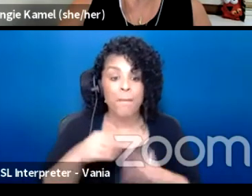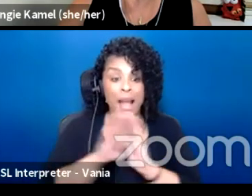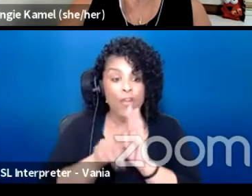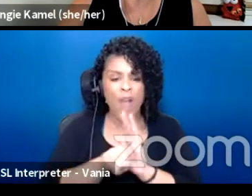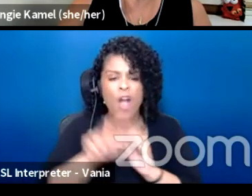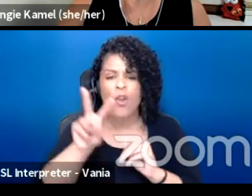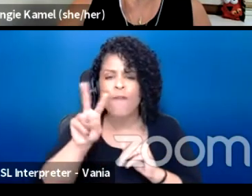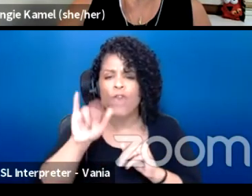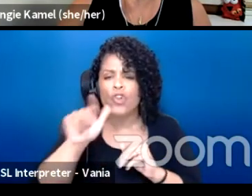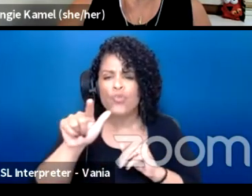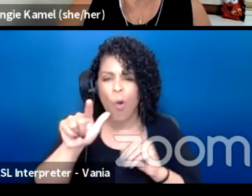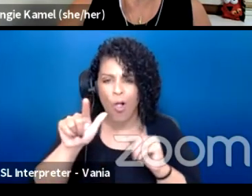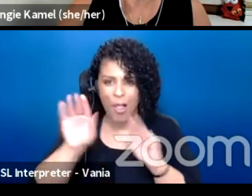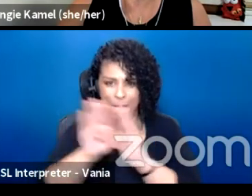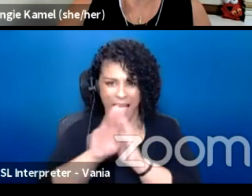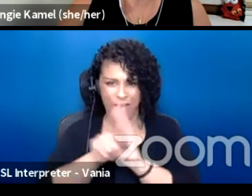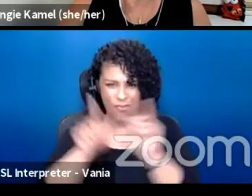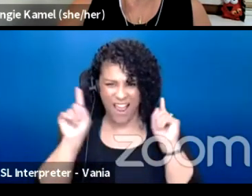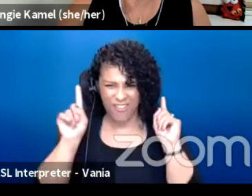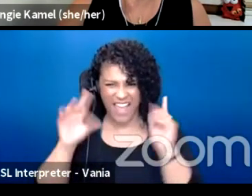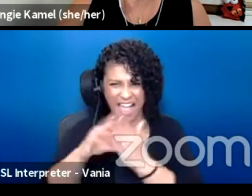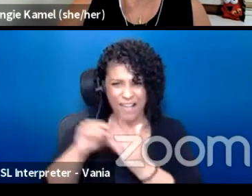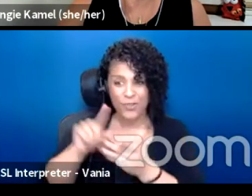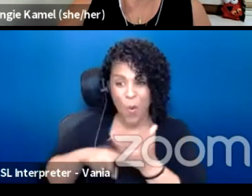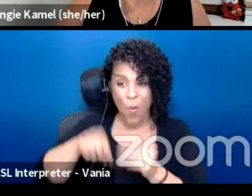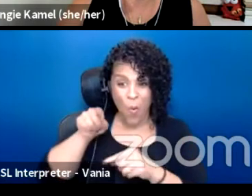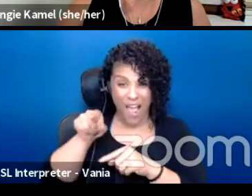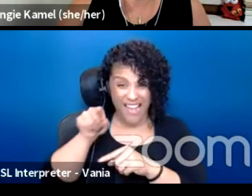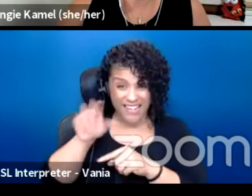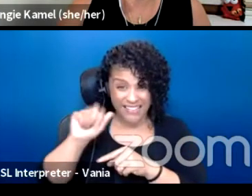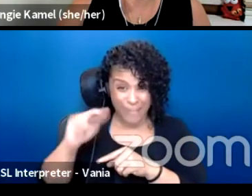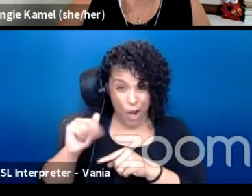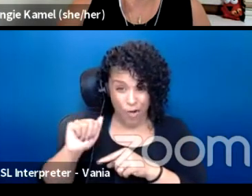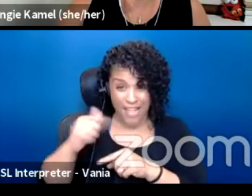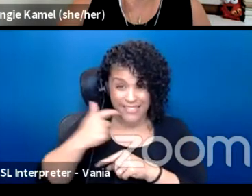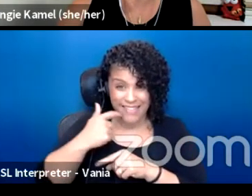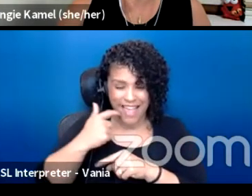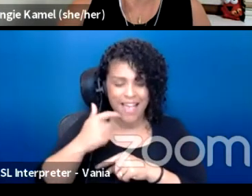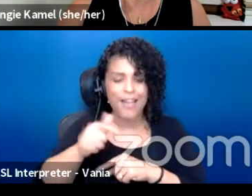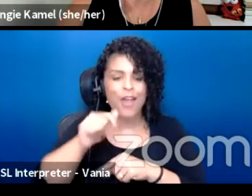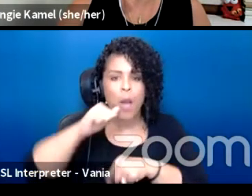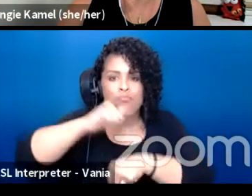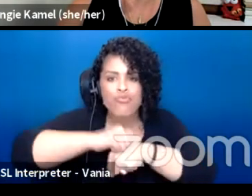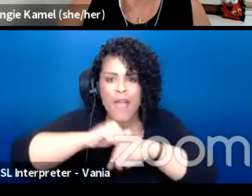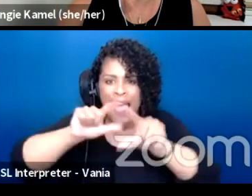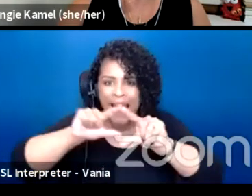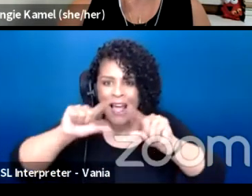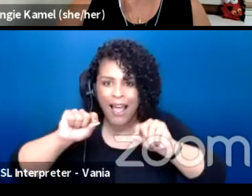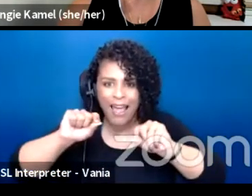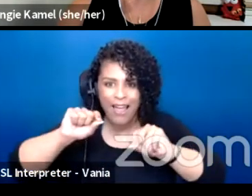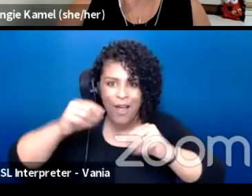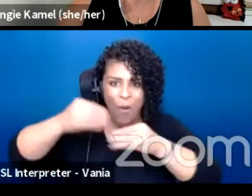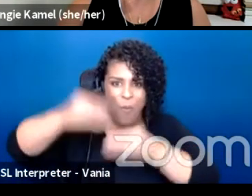that sort of echoes what Sarah said with bricks walls with large window behind me, that overlooks